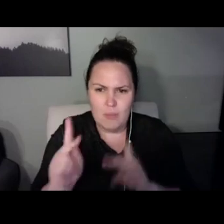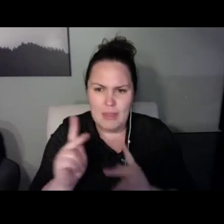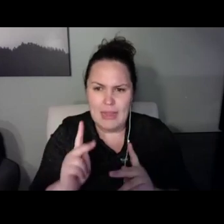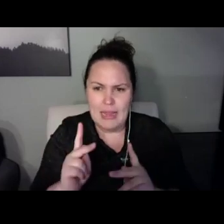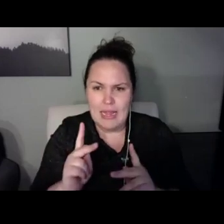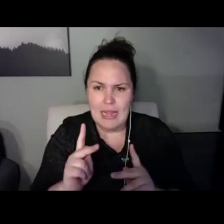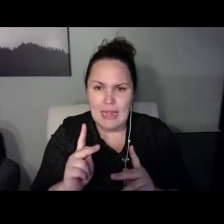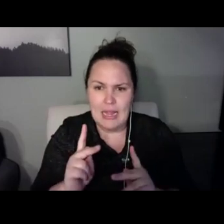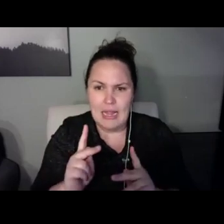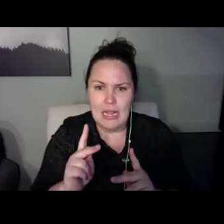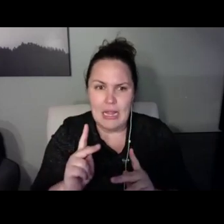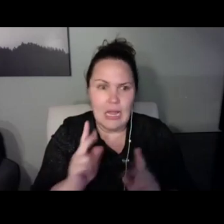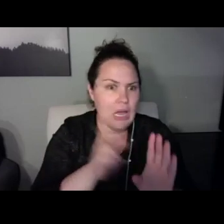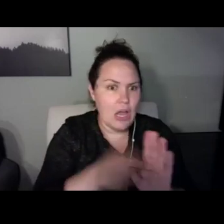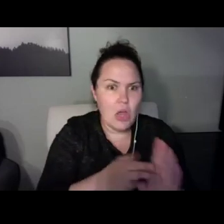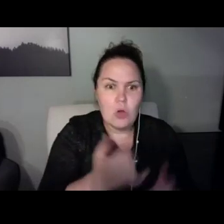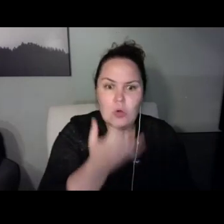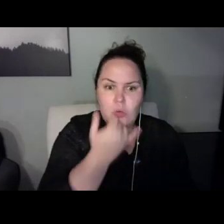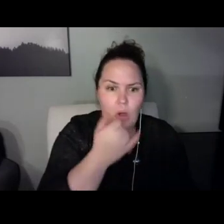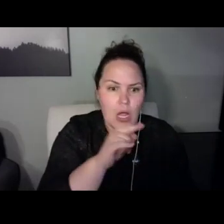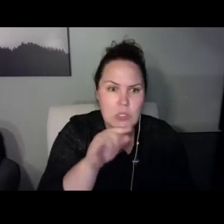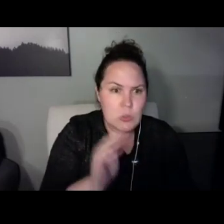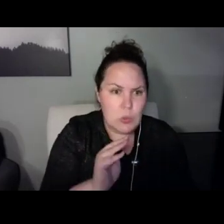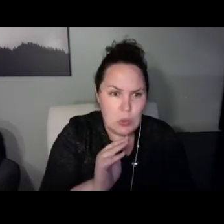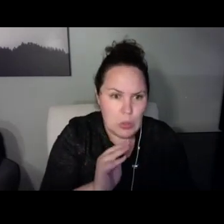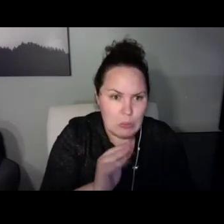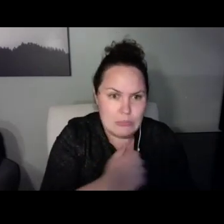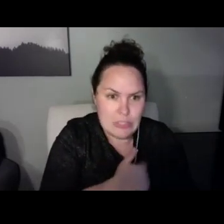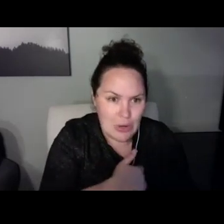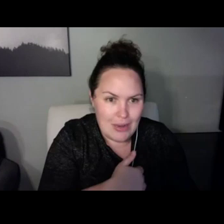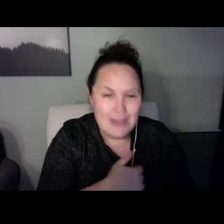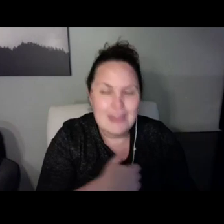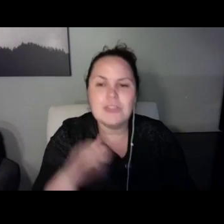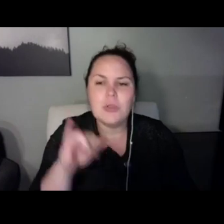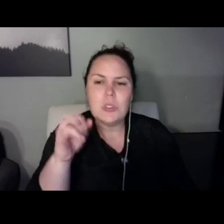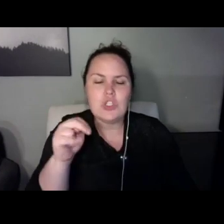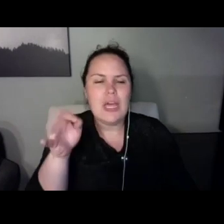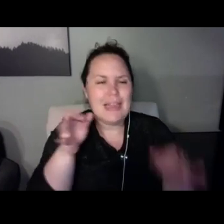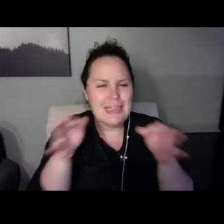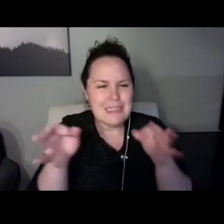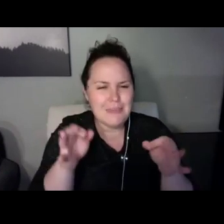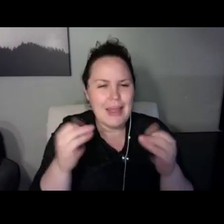to talk to him about it. So I talked to him about it and I said I would